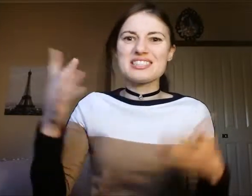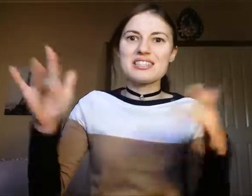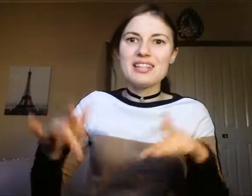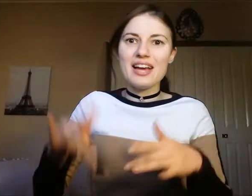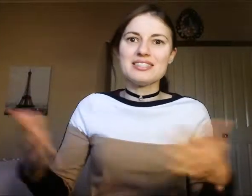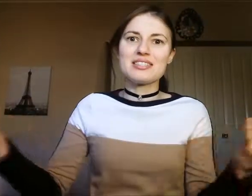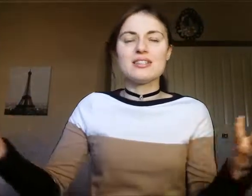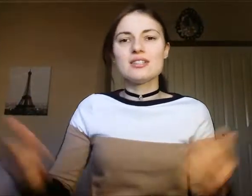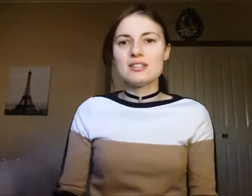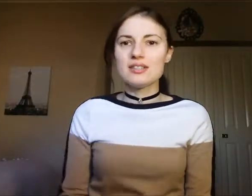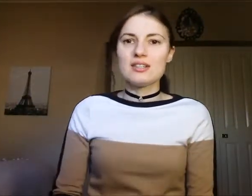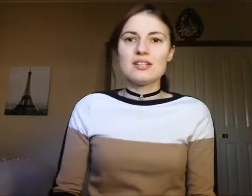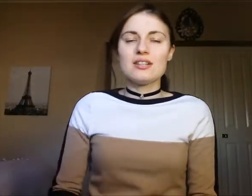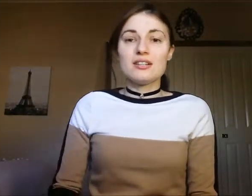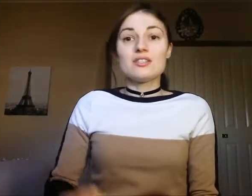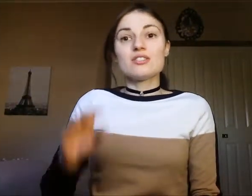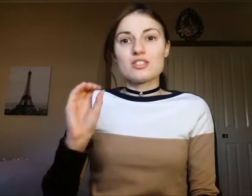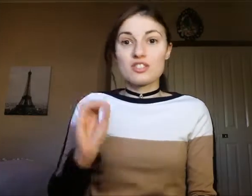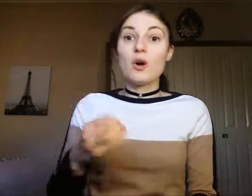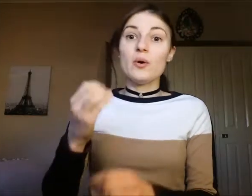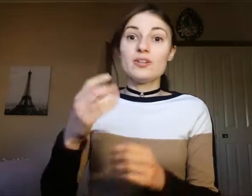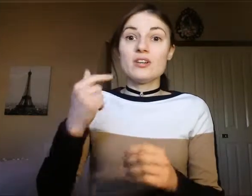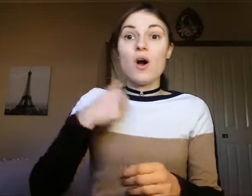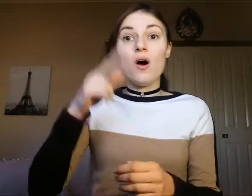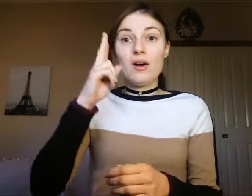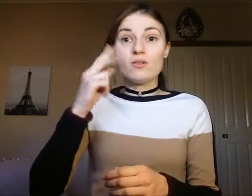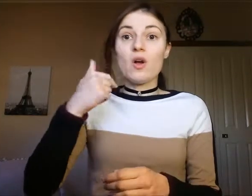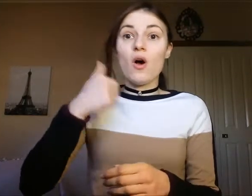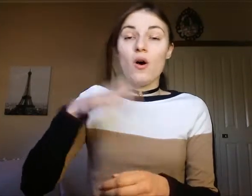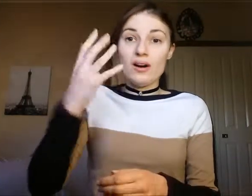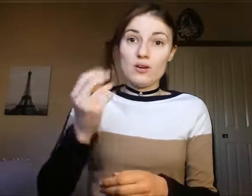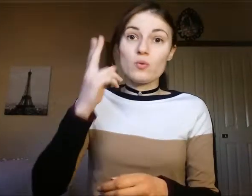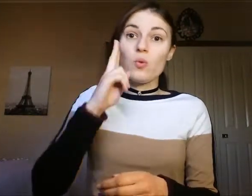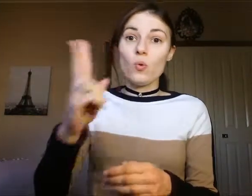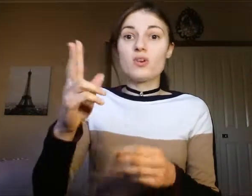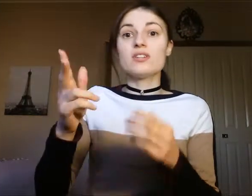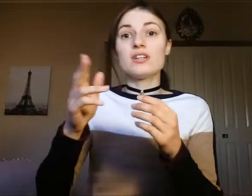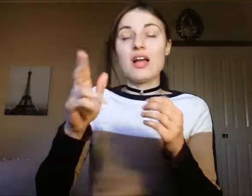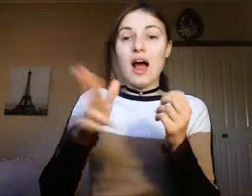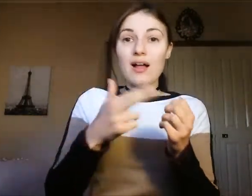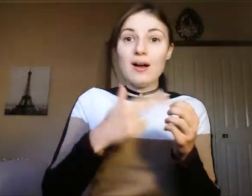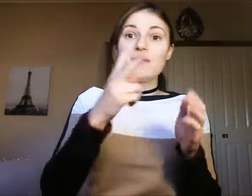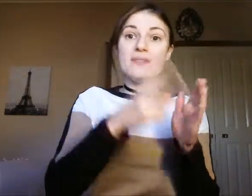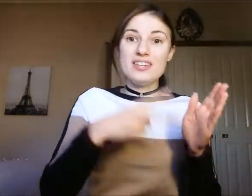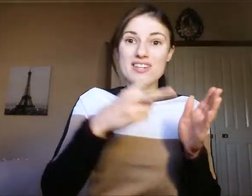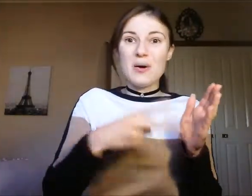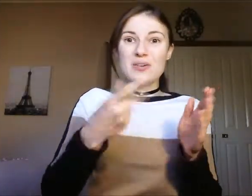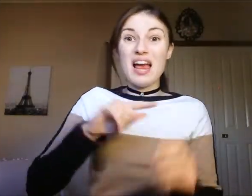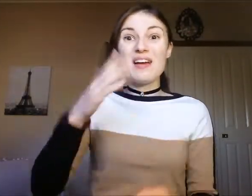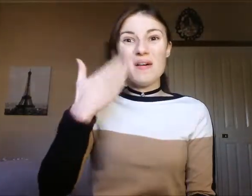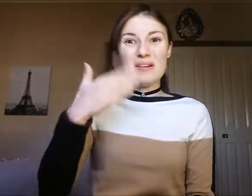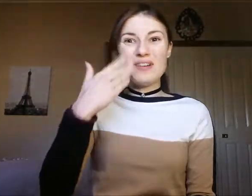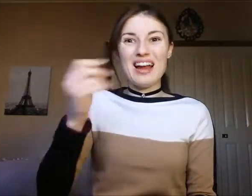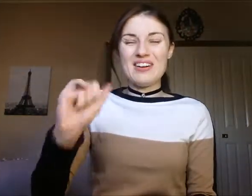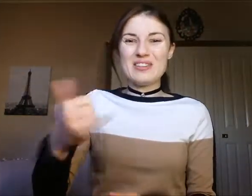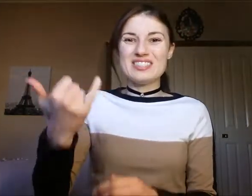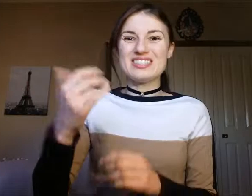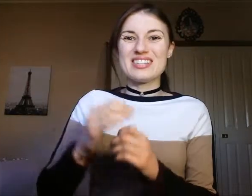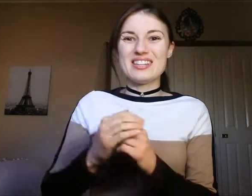yet so i have a look another video and I found it.